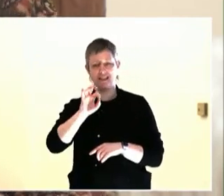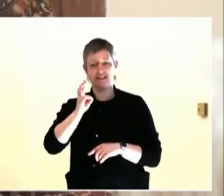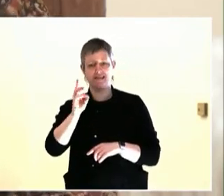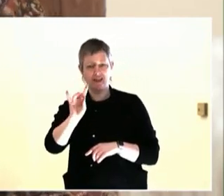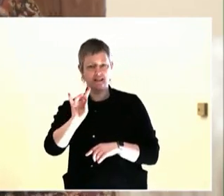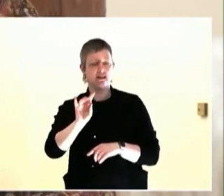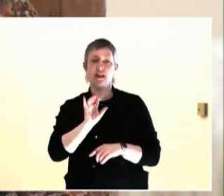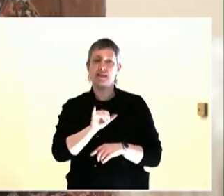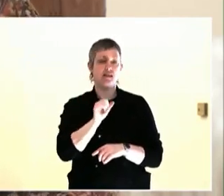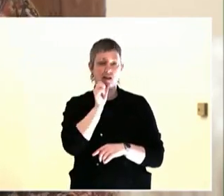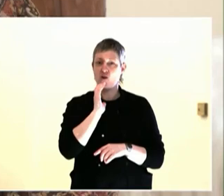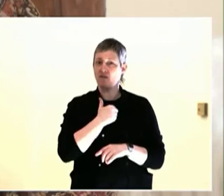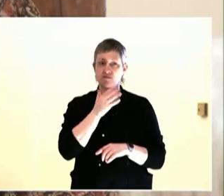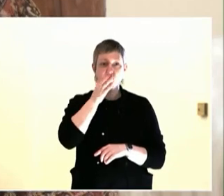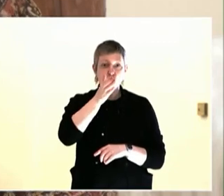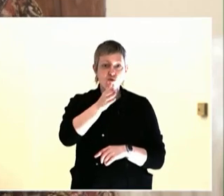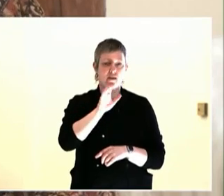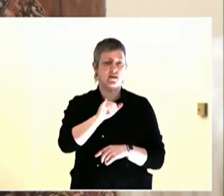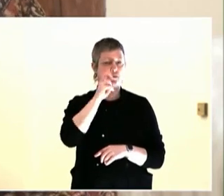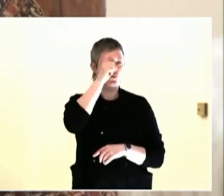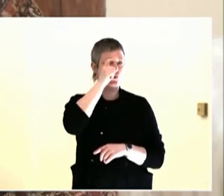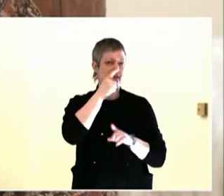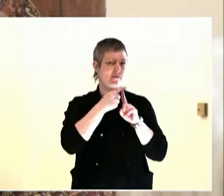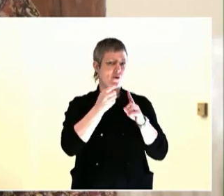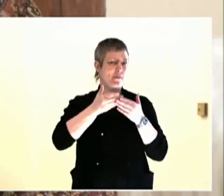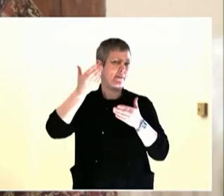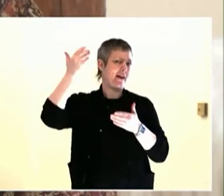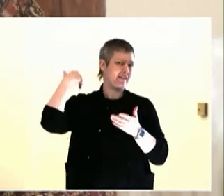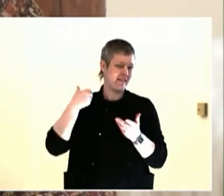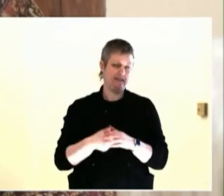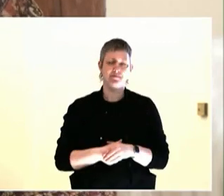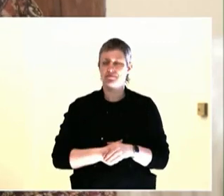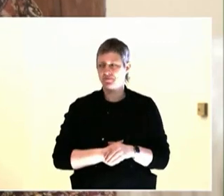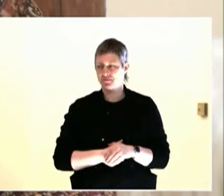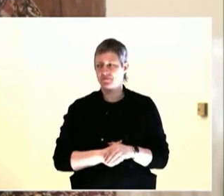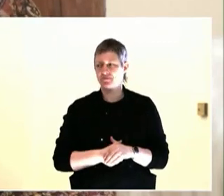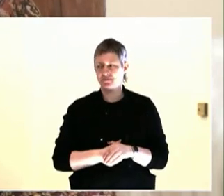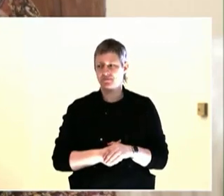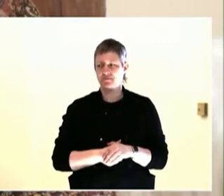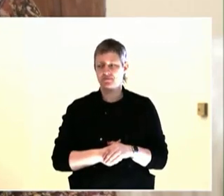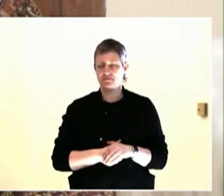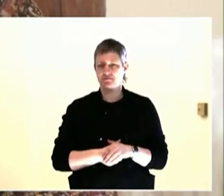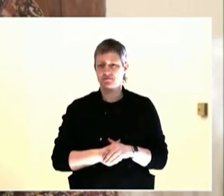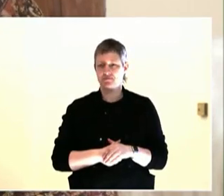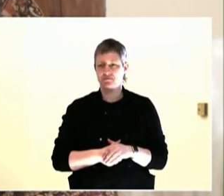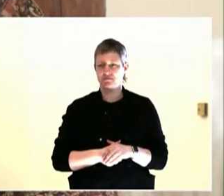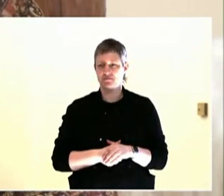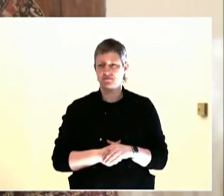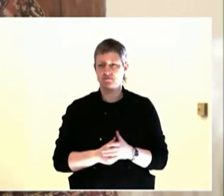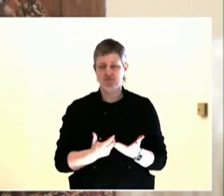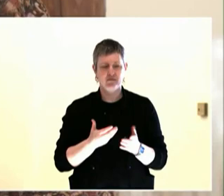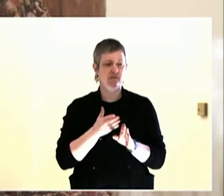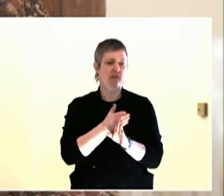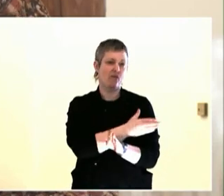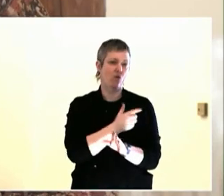undergrad in social work, through a read of range assessments, she became passionate to working with